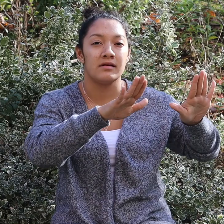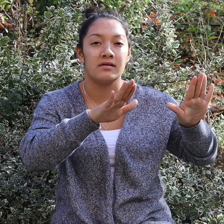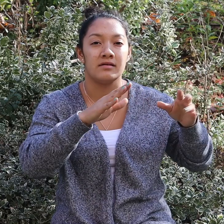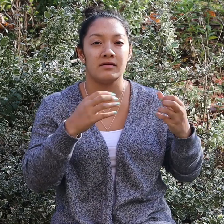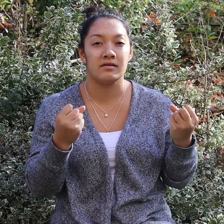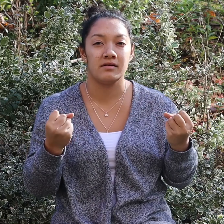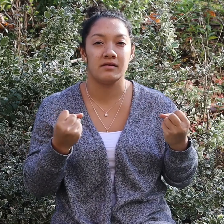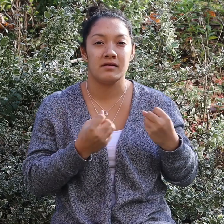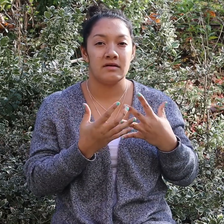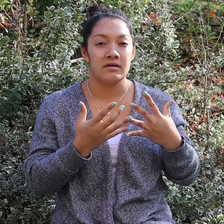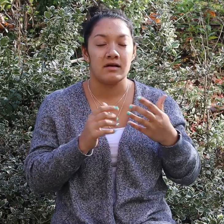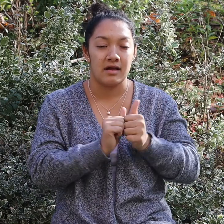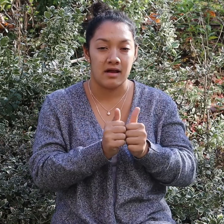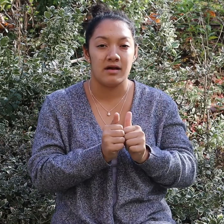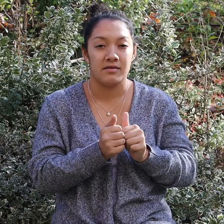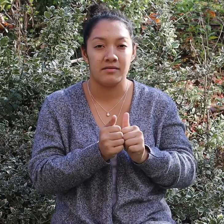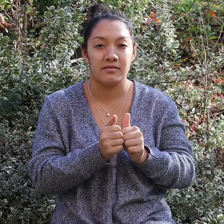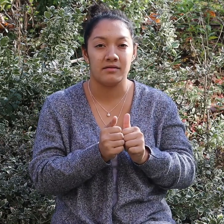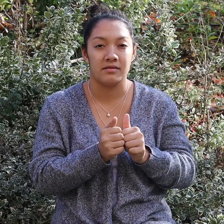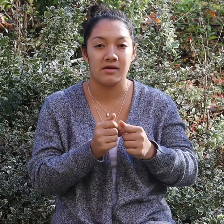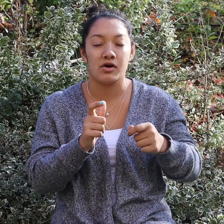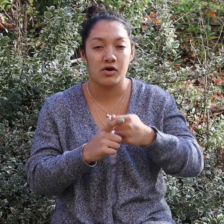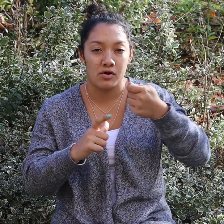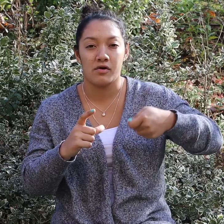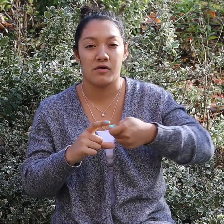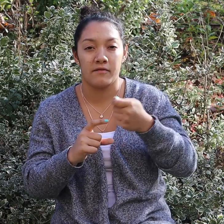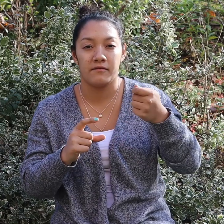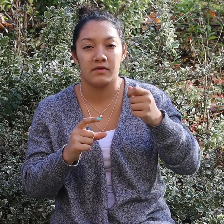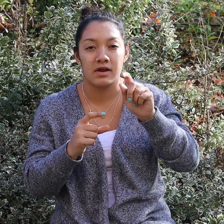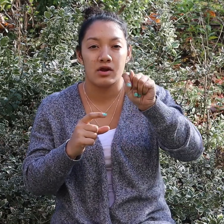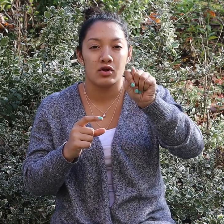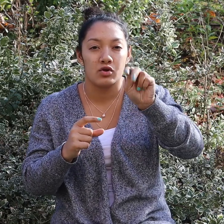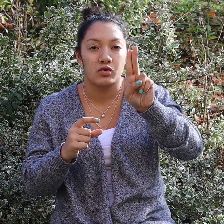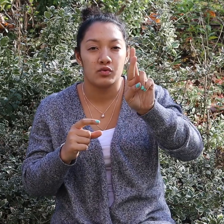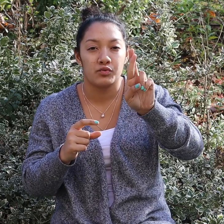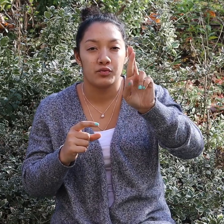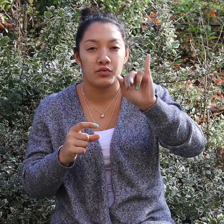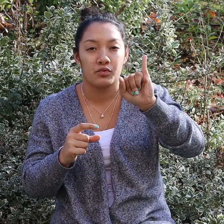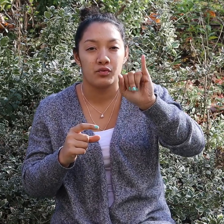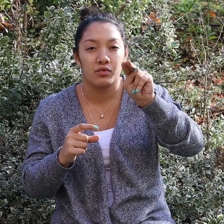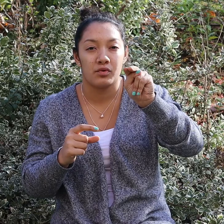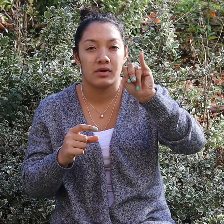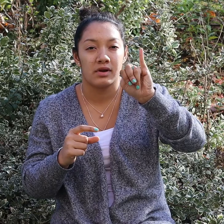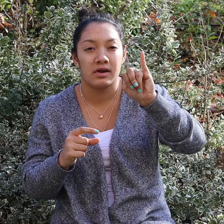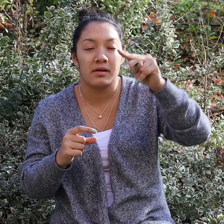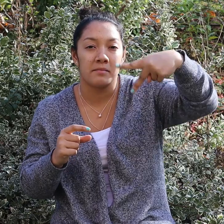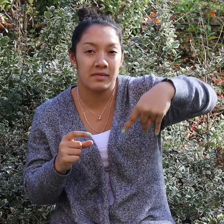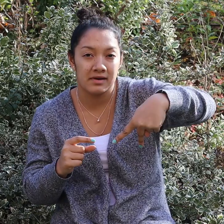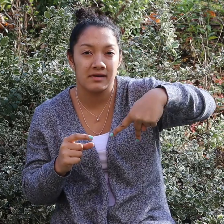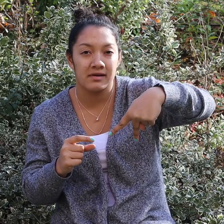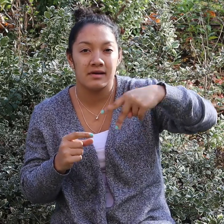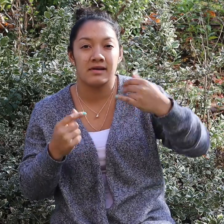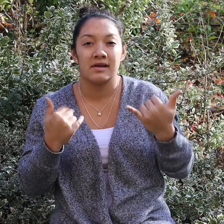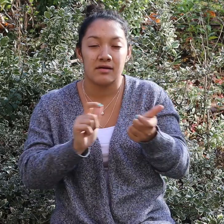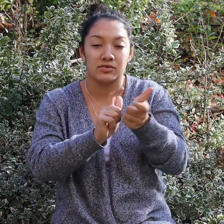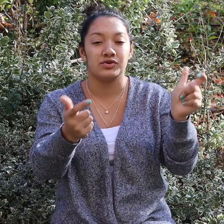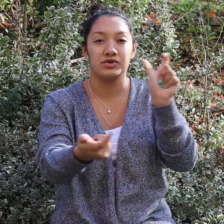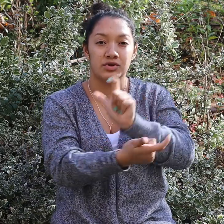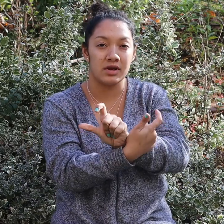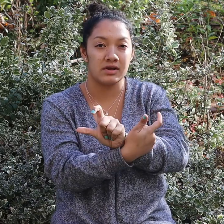These spirits need to be scared away. This used to be done by carving scary faces onto turnips.